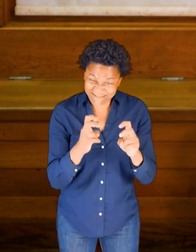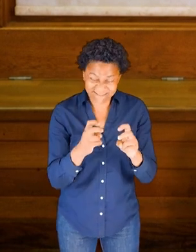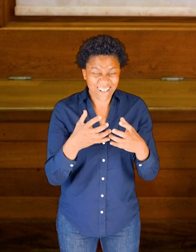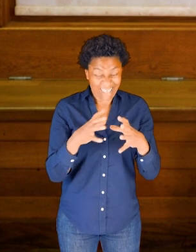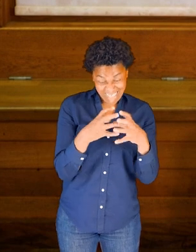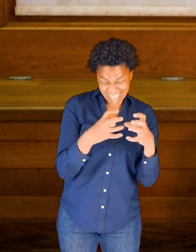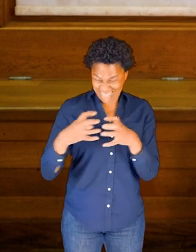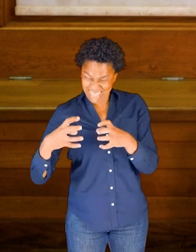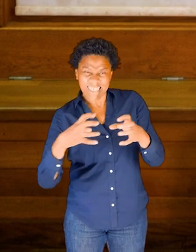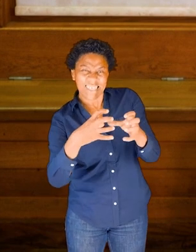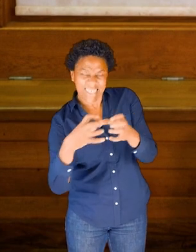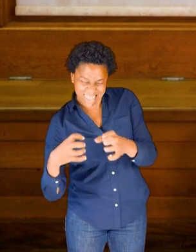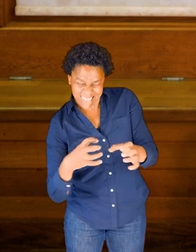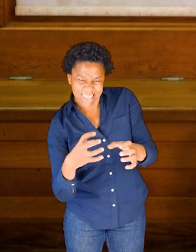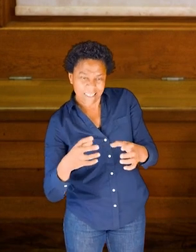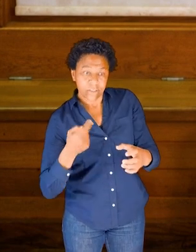or with touching on surfaces.